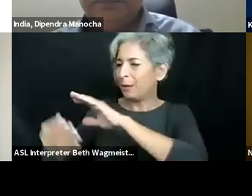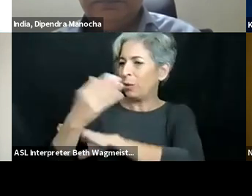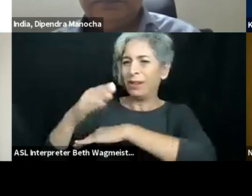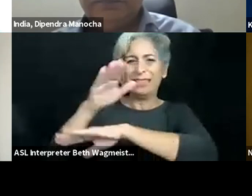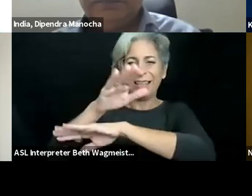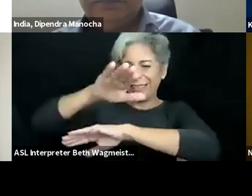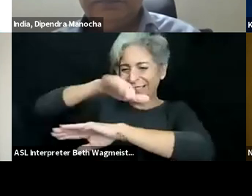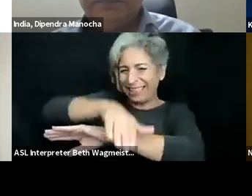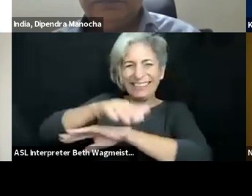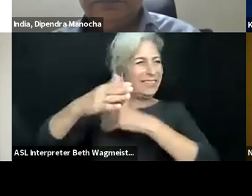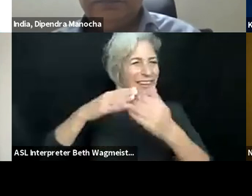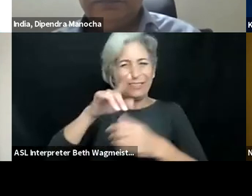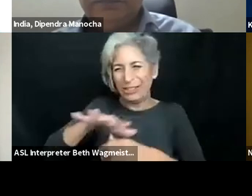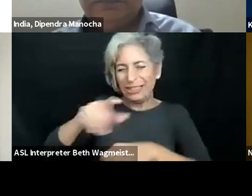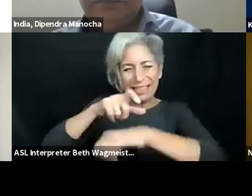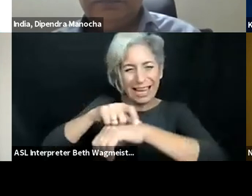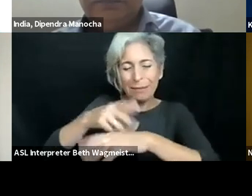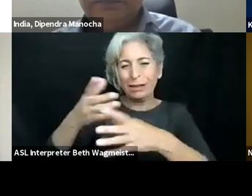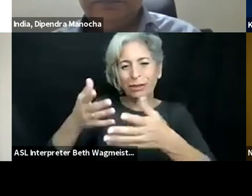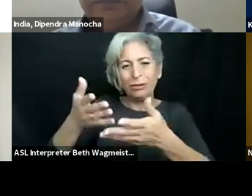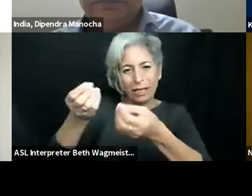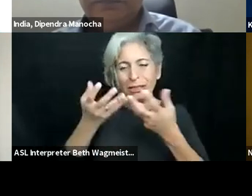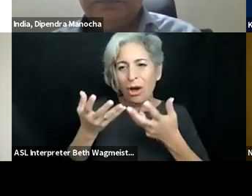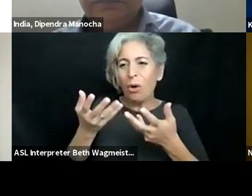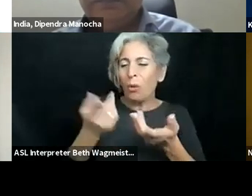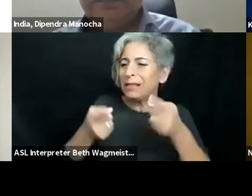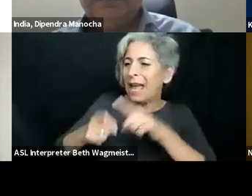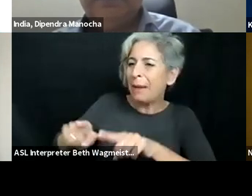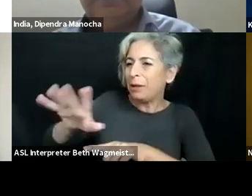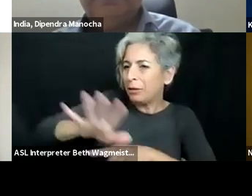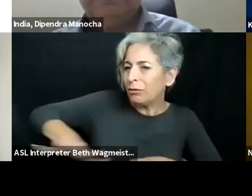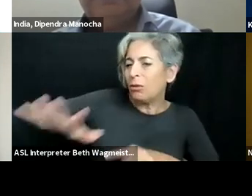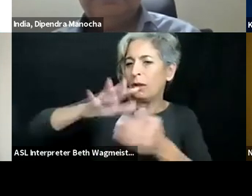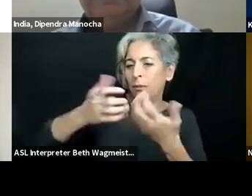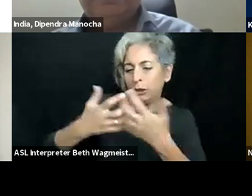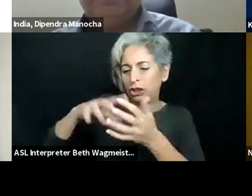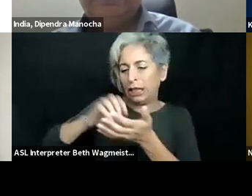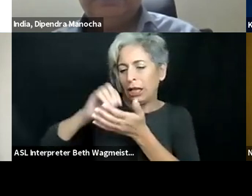there's just so much here. And I really appreciate everyone taking